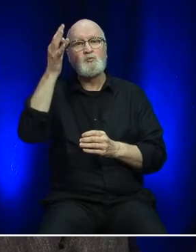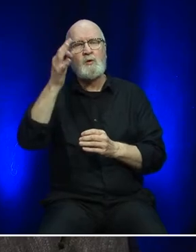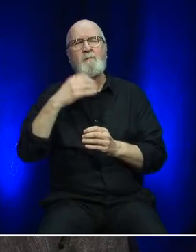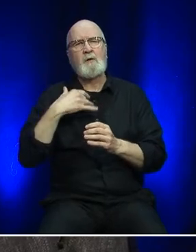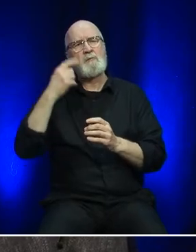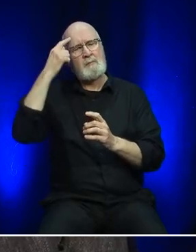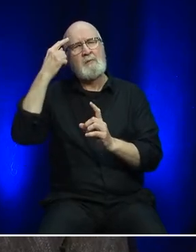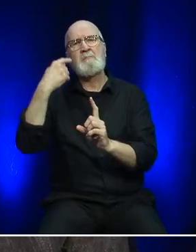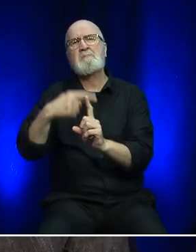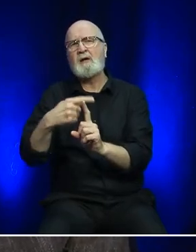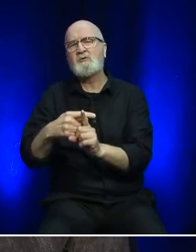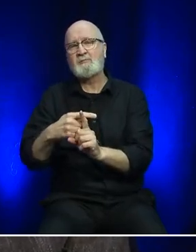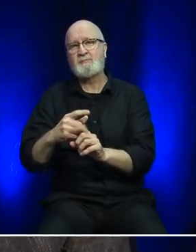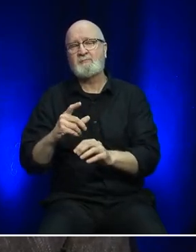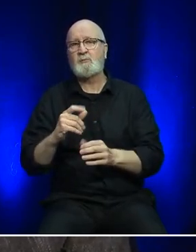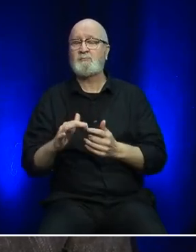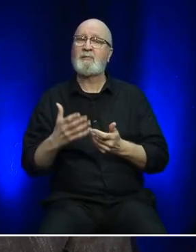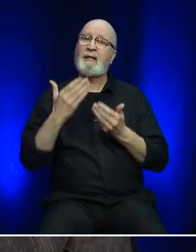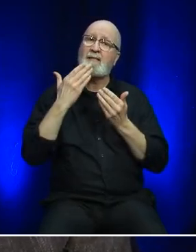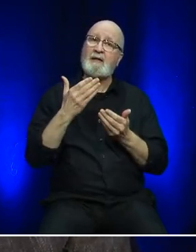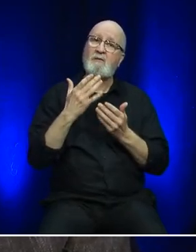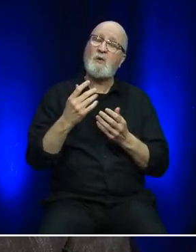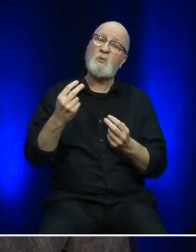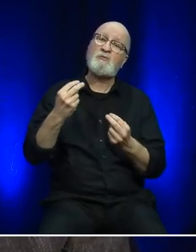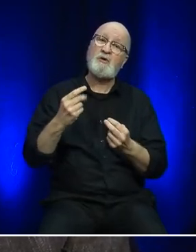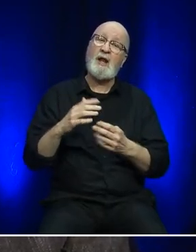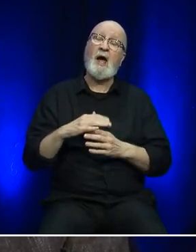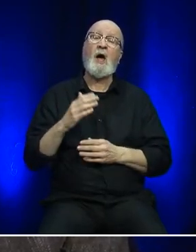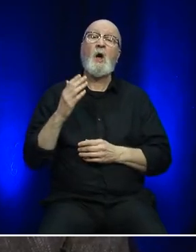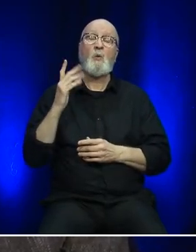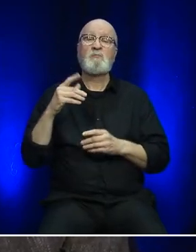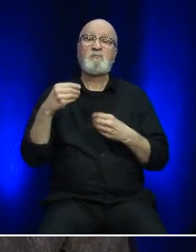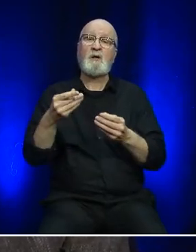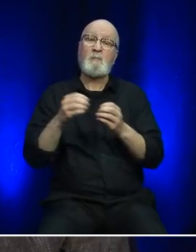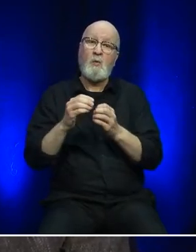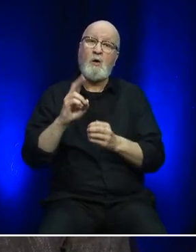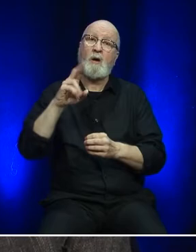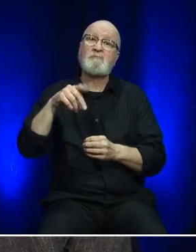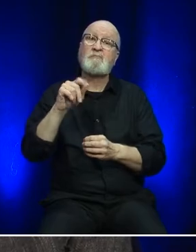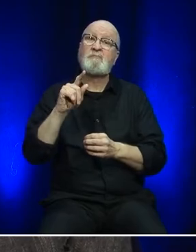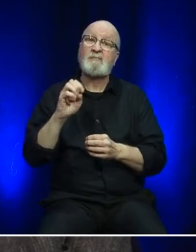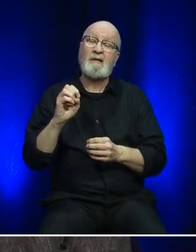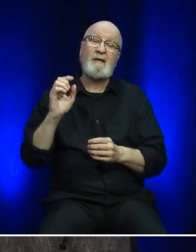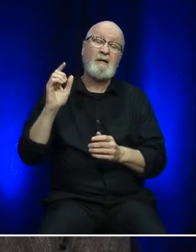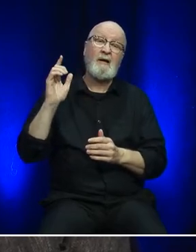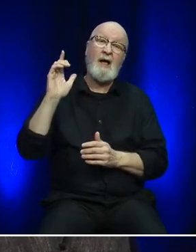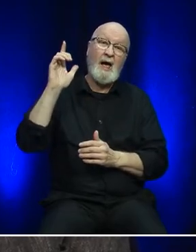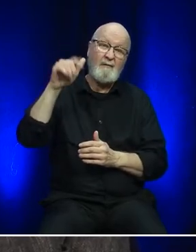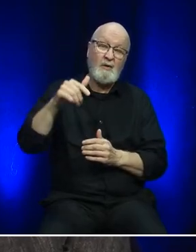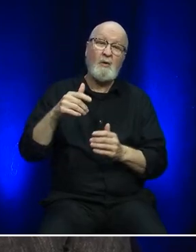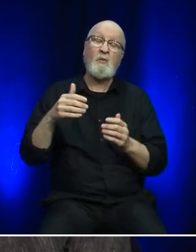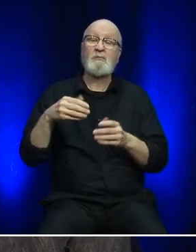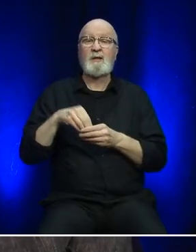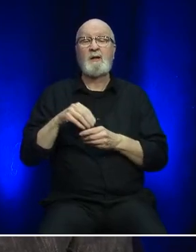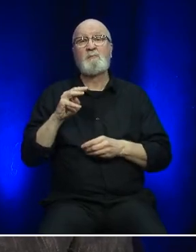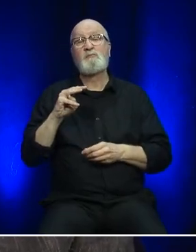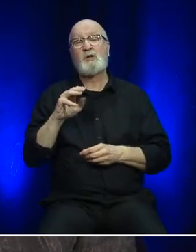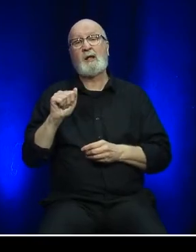Thank you for your joining us today and I look forward to providing additional updates about the exciting things happening at Marine Atlantic in the near future.